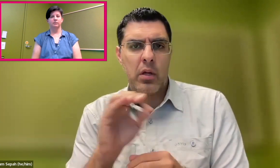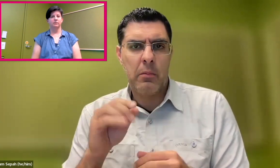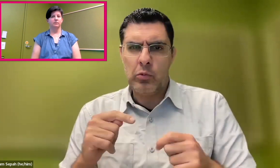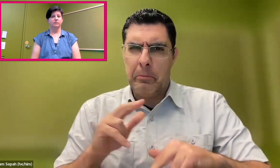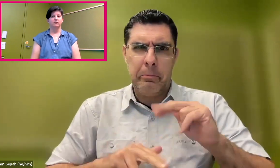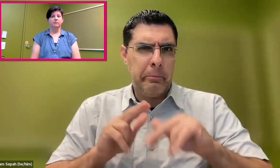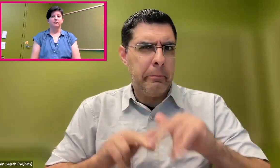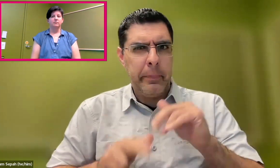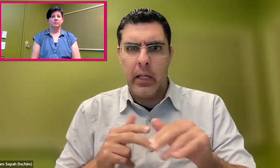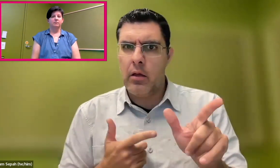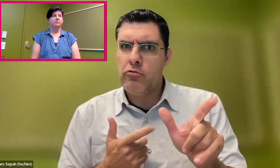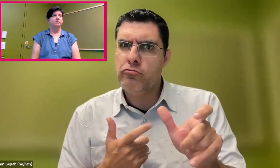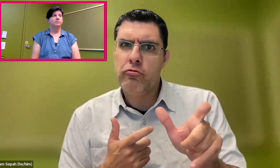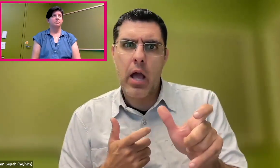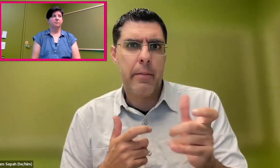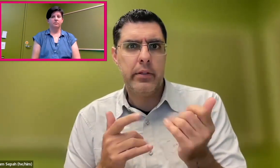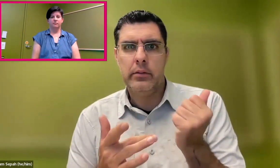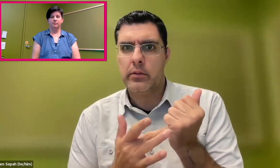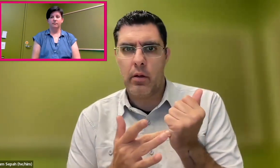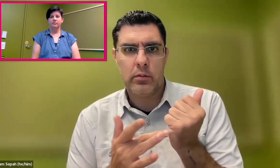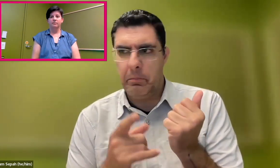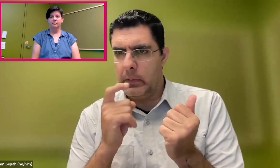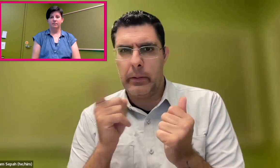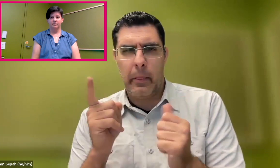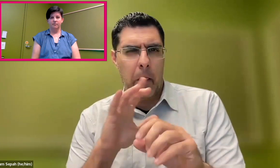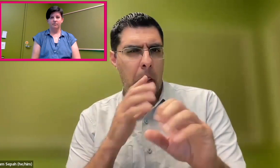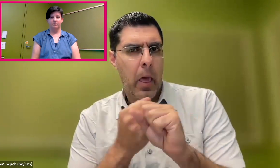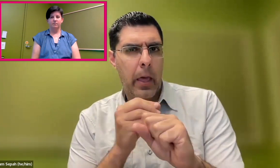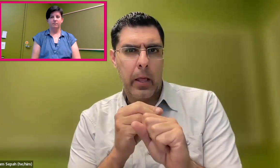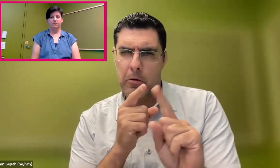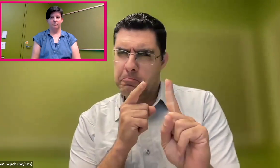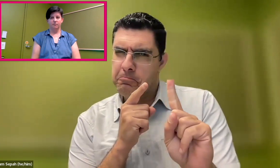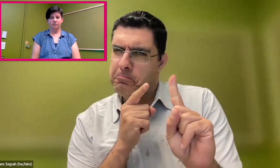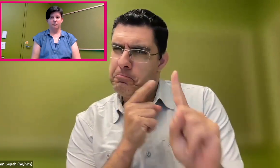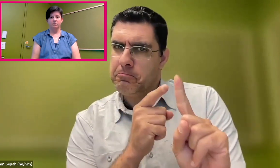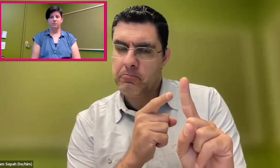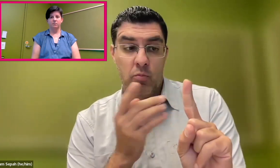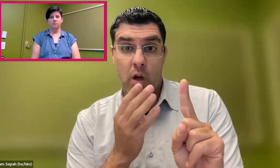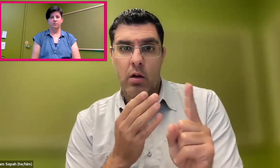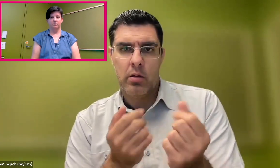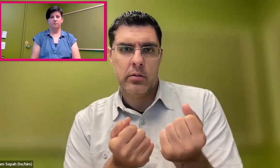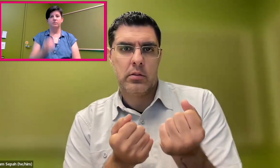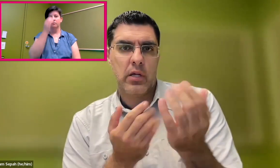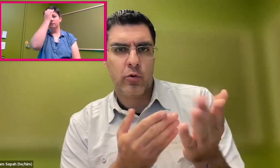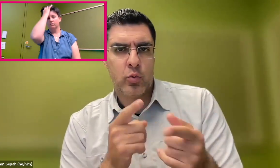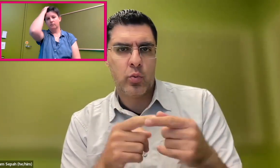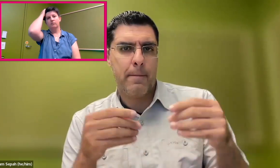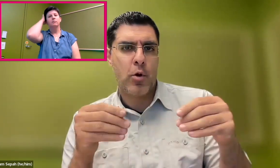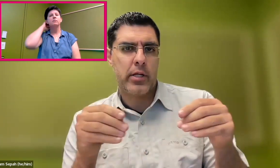Often, smaller companies try to build things very aggressively, and they have very aggressive timelines